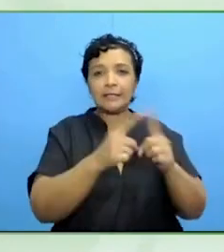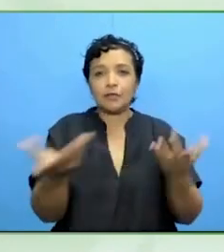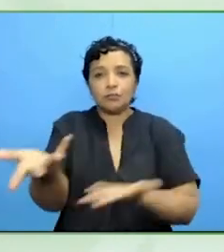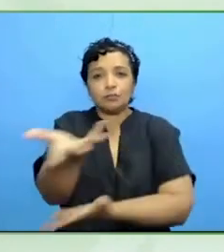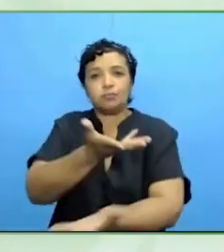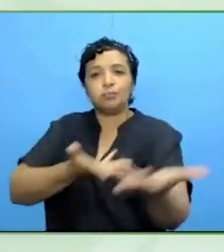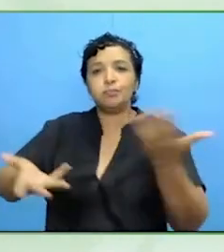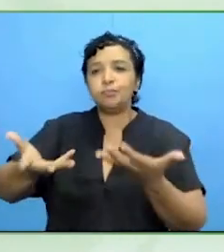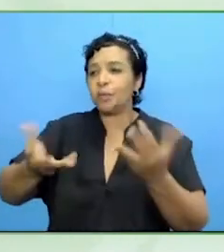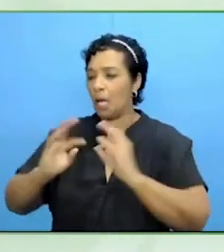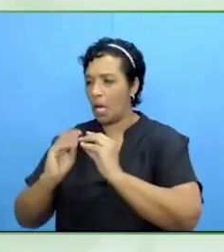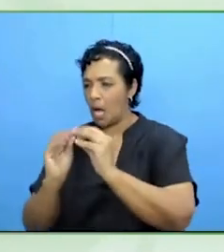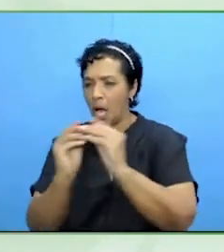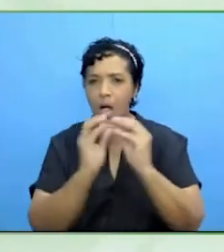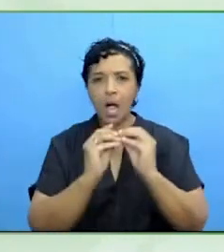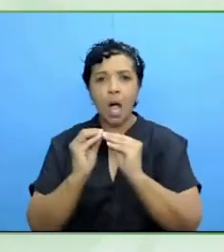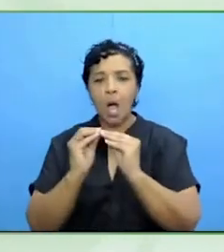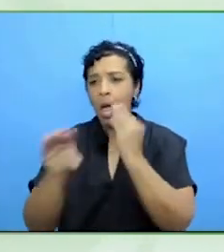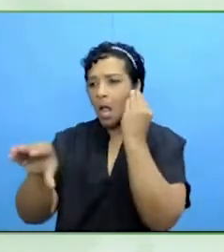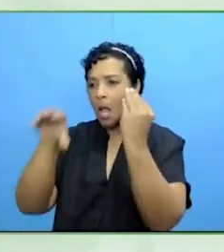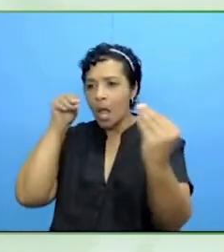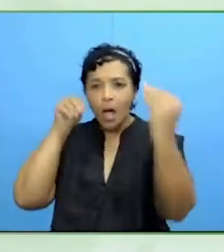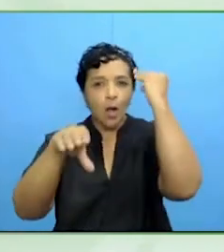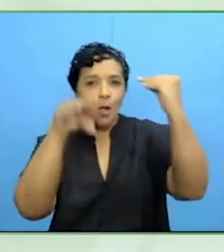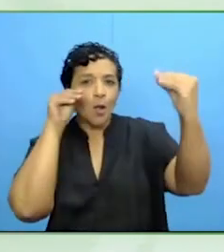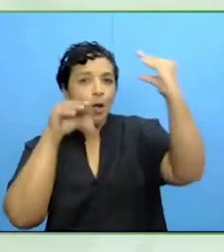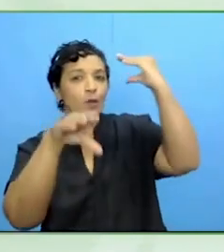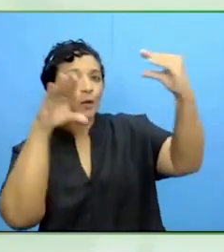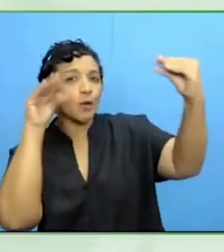and to develop models of good practice and challenge and inspire